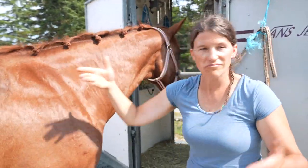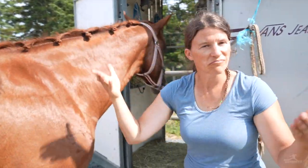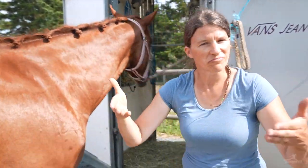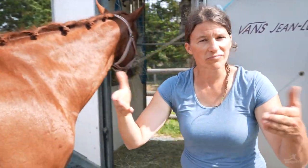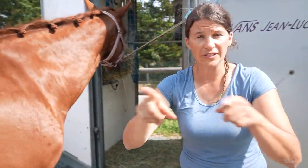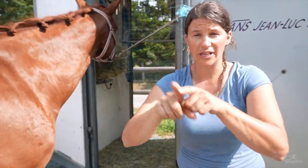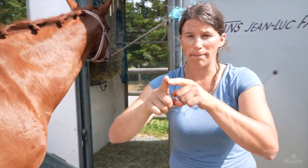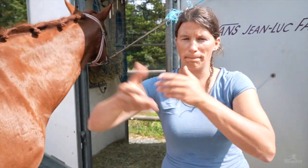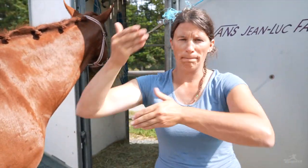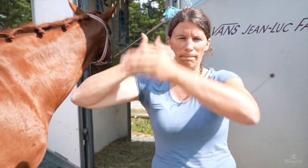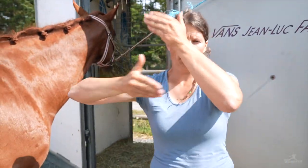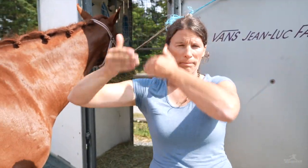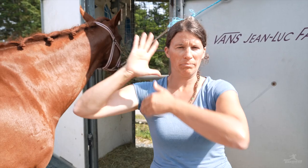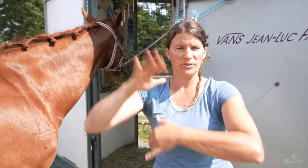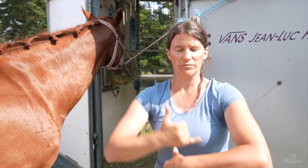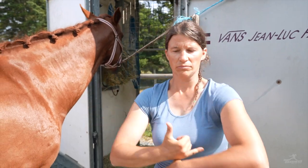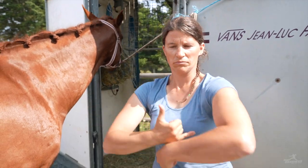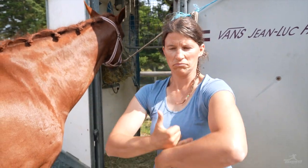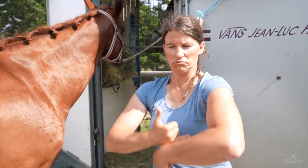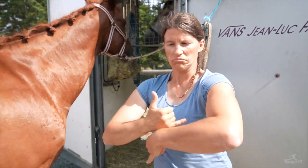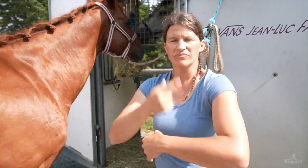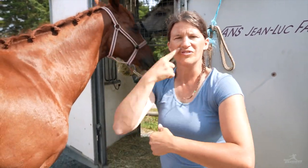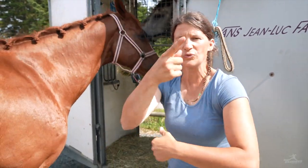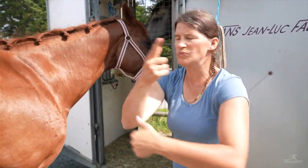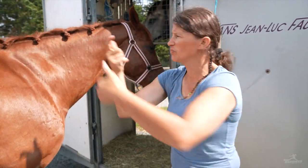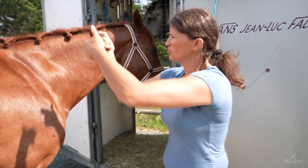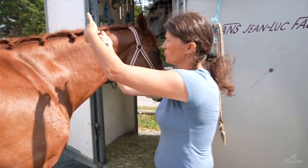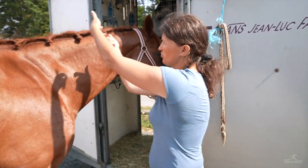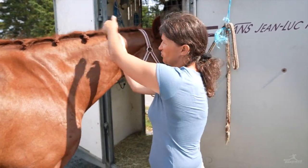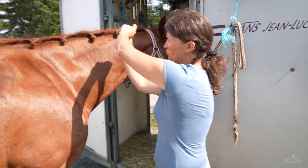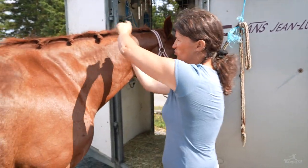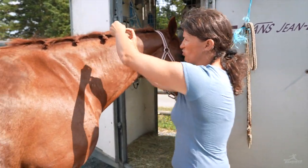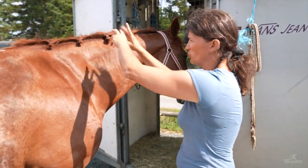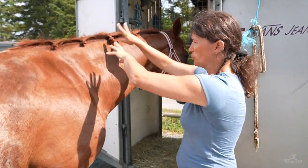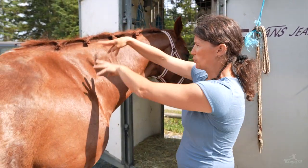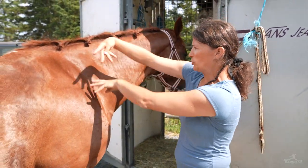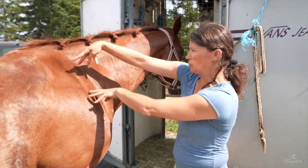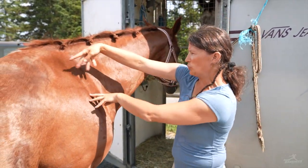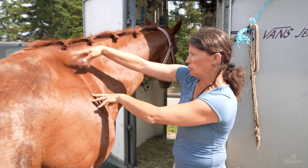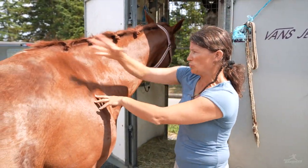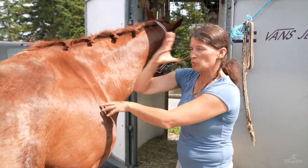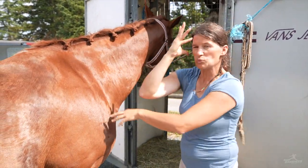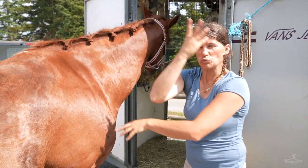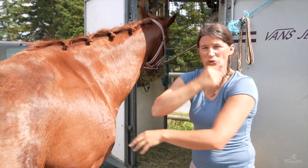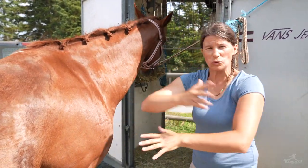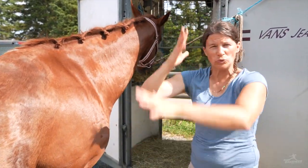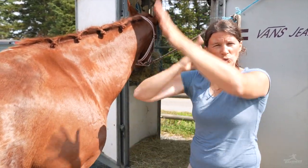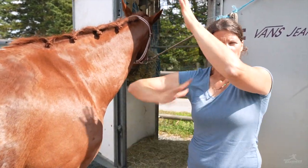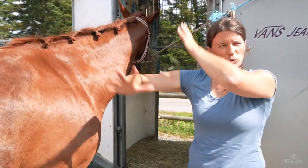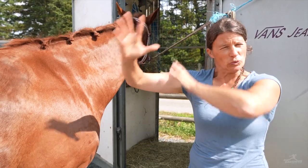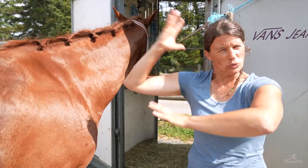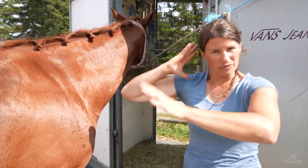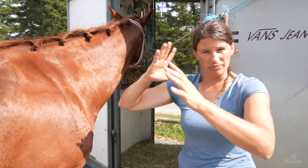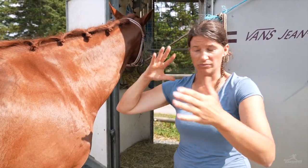It’s a longstanding equestrian tradition to have a horse’s mane braided for competitions.